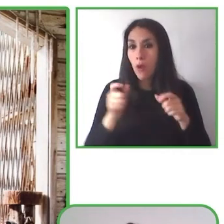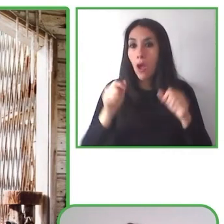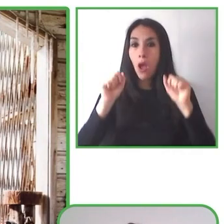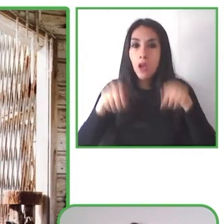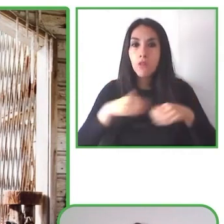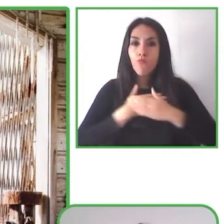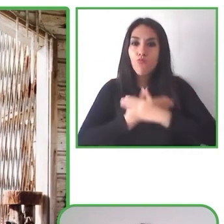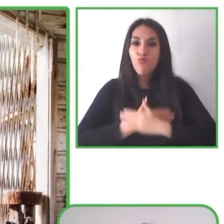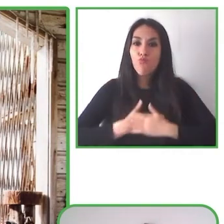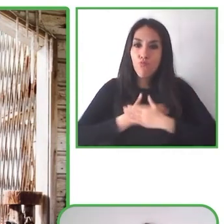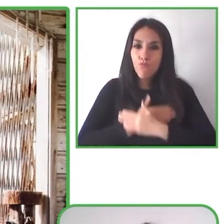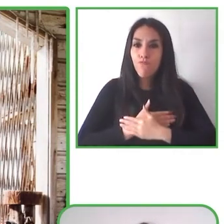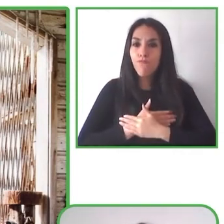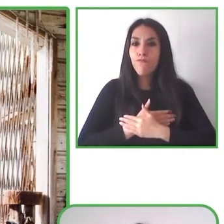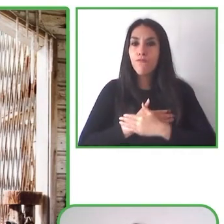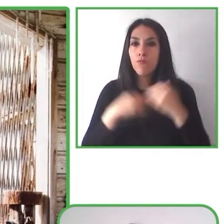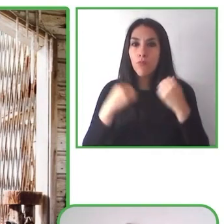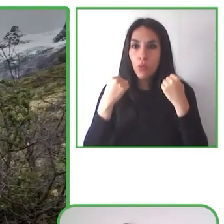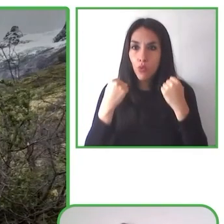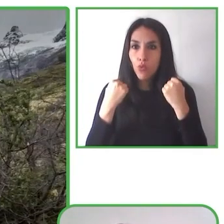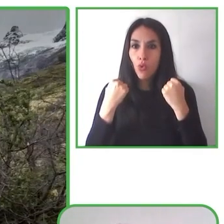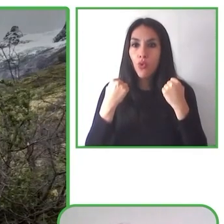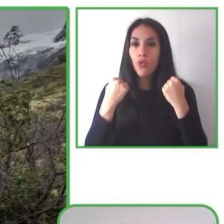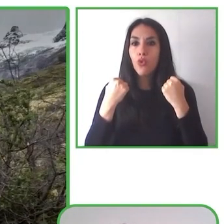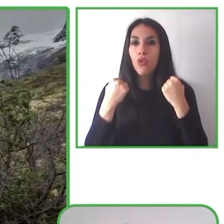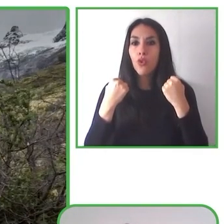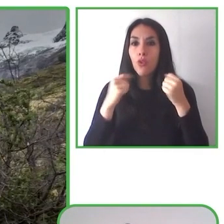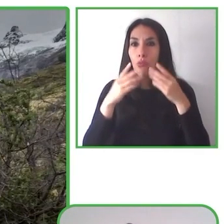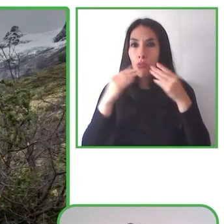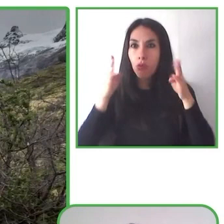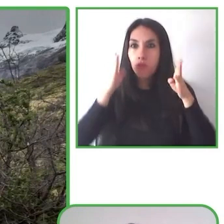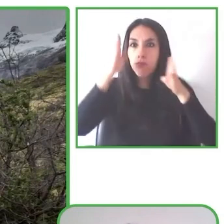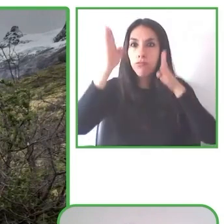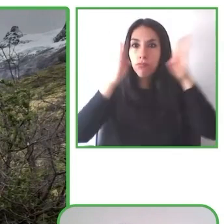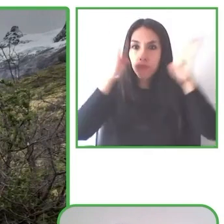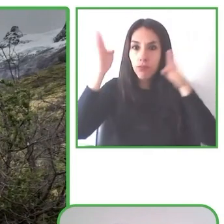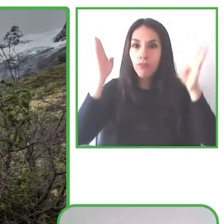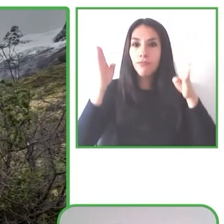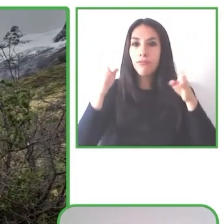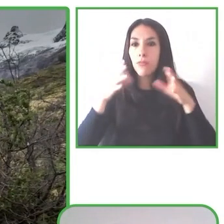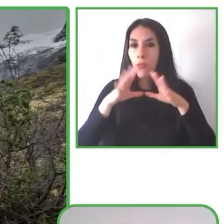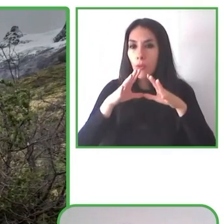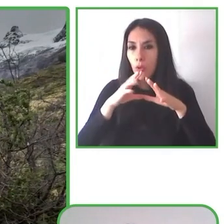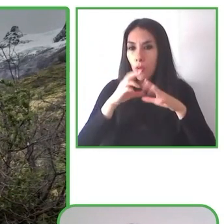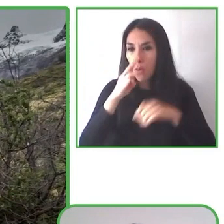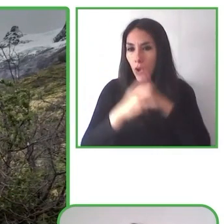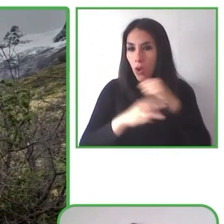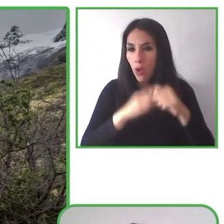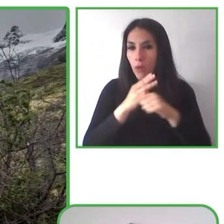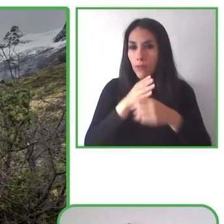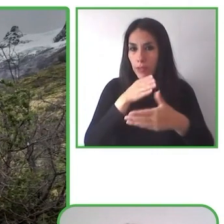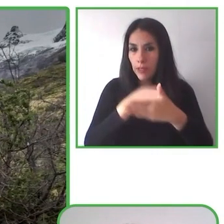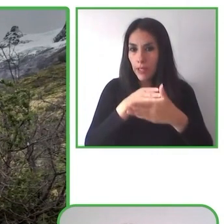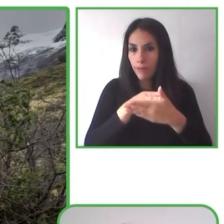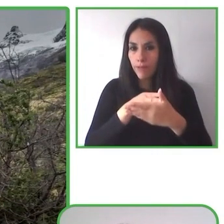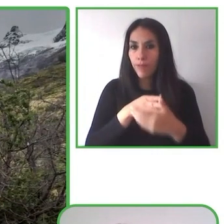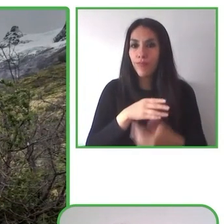to travel around the world limitless. Everything started with a group of friends, Alberto Ciel Barone